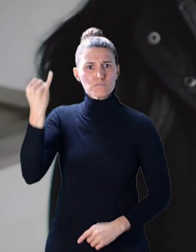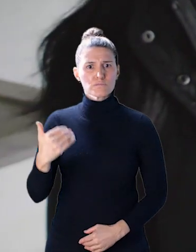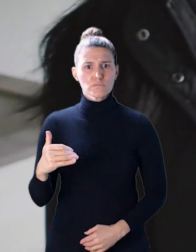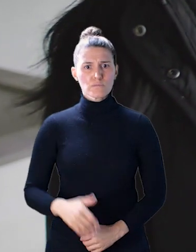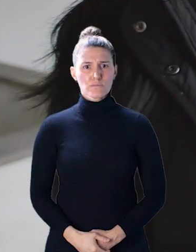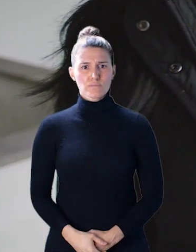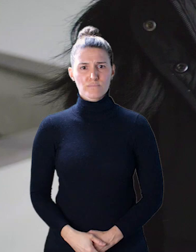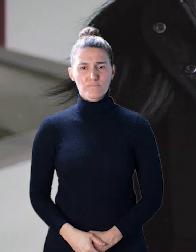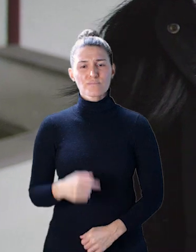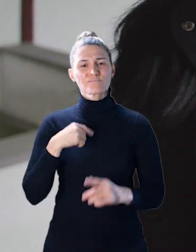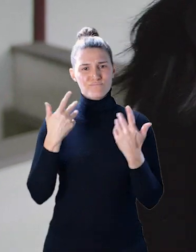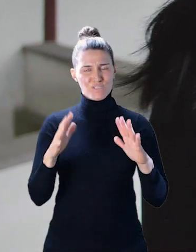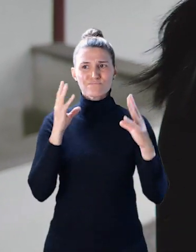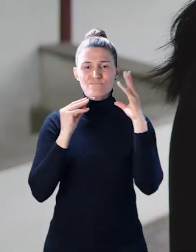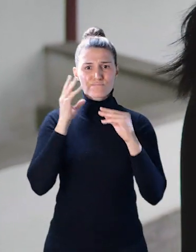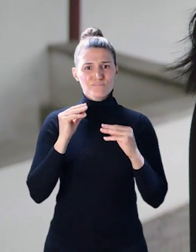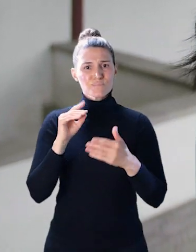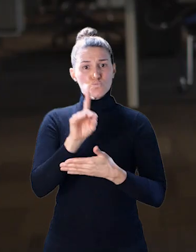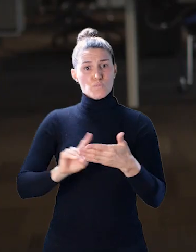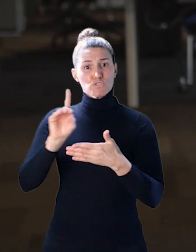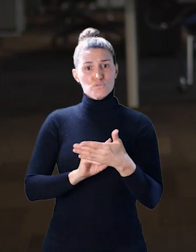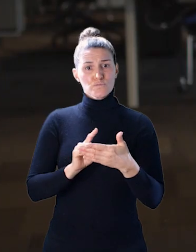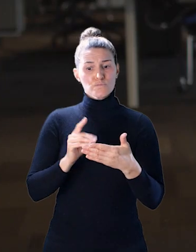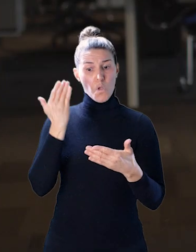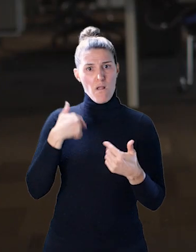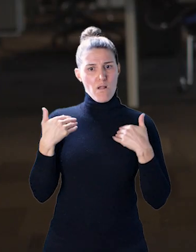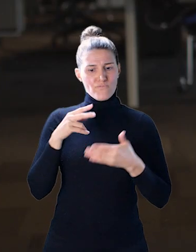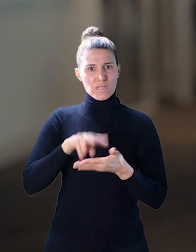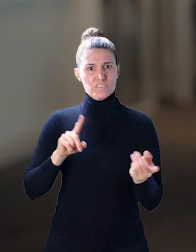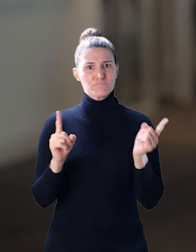I experienced discrimination from having dyslexia a lot.